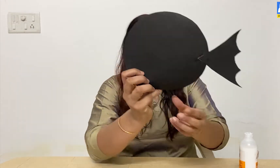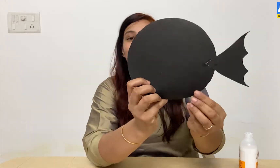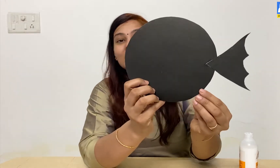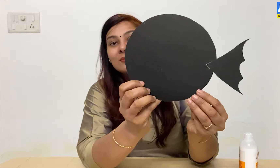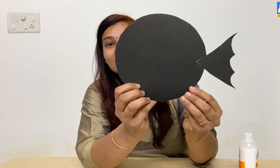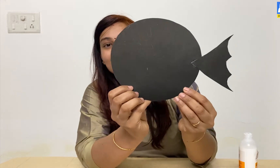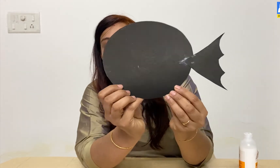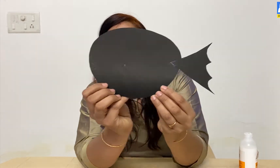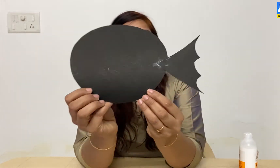Look at this.